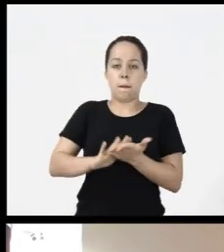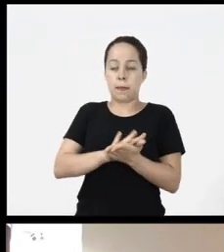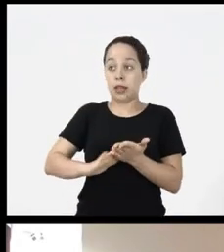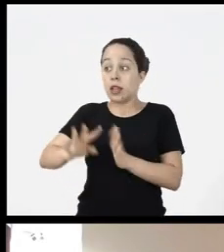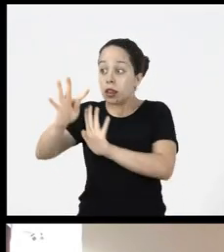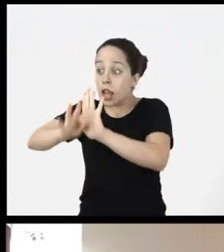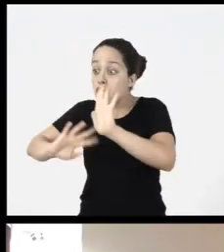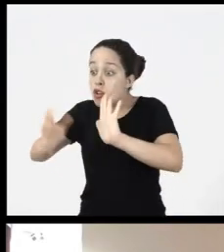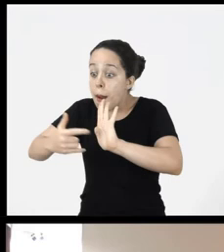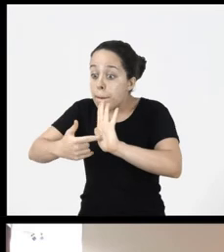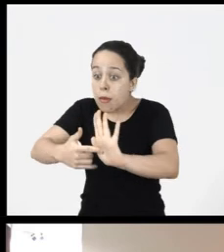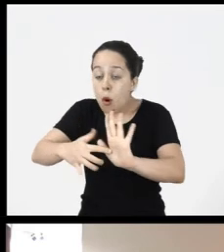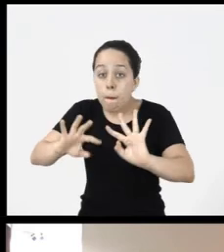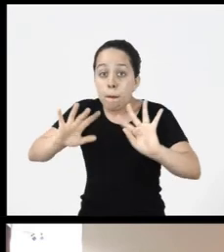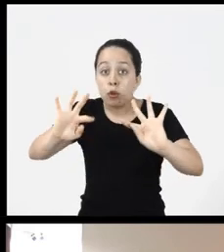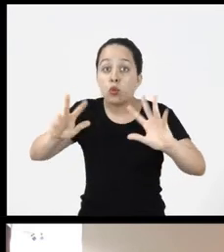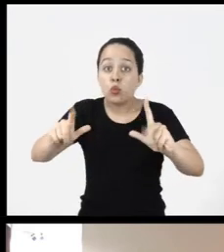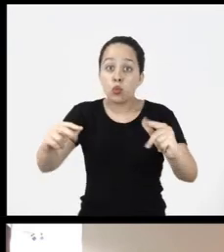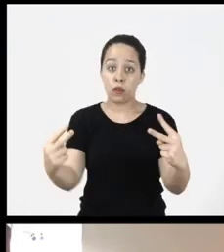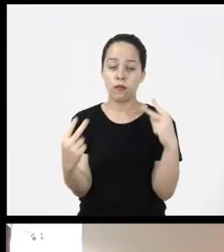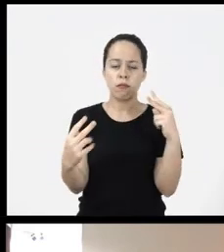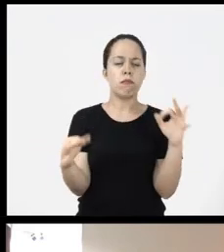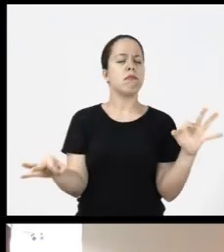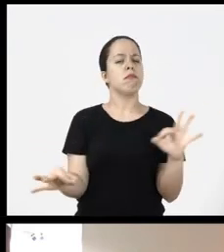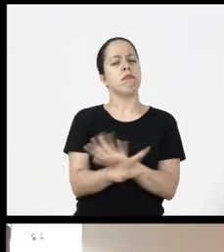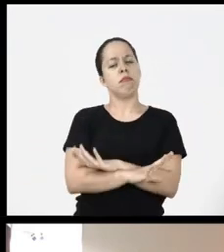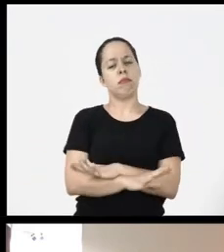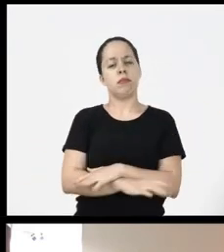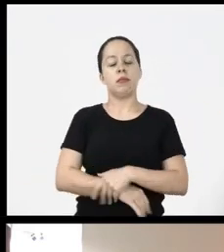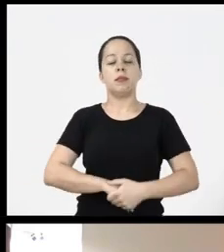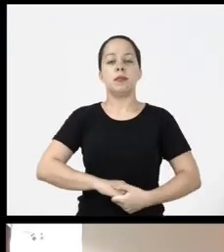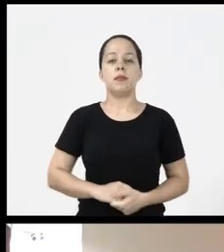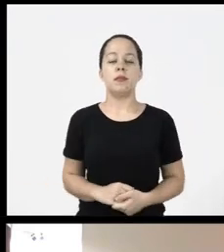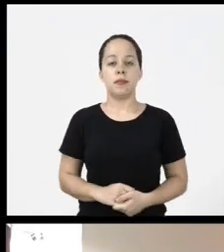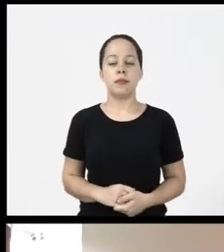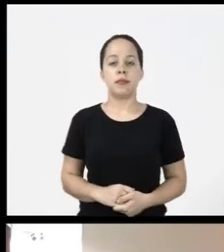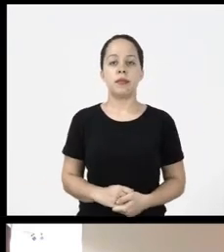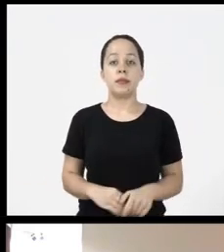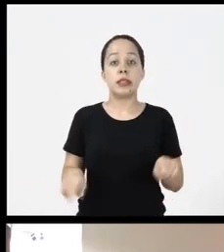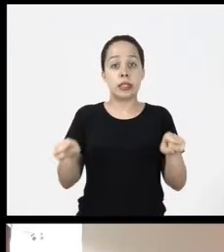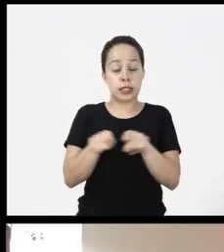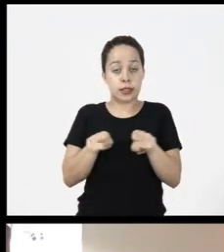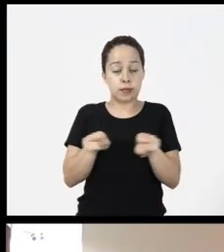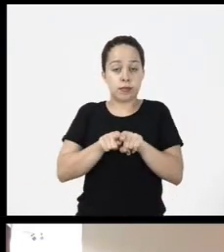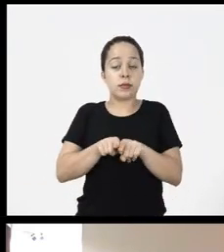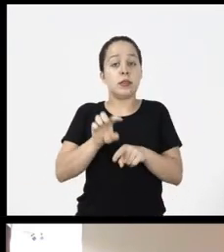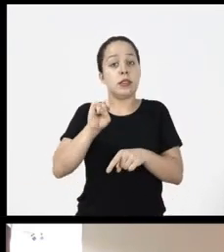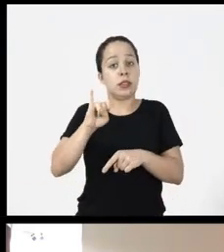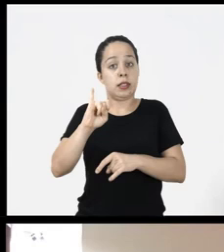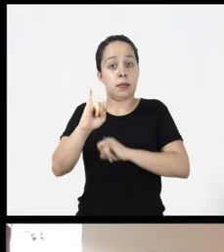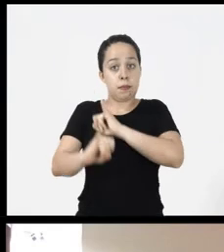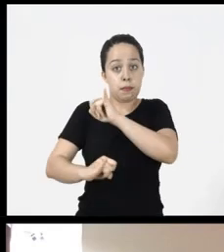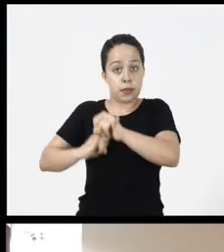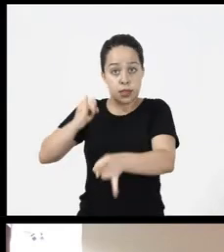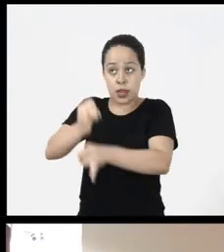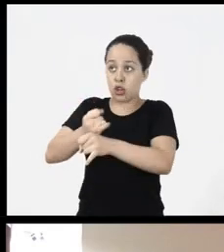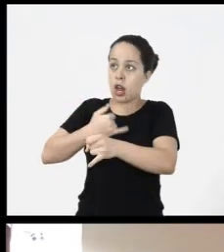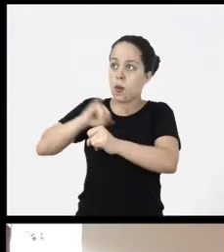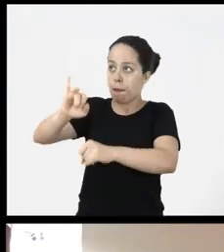will depend a lot on the Image and it is also important to take care when I capture an image from the internet